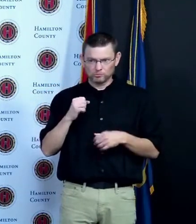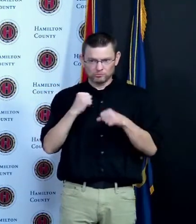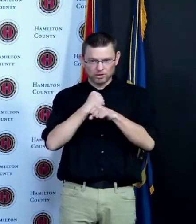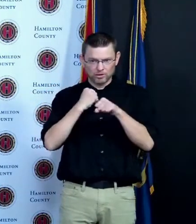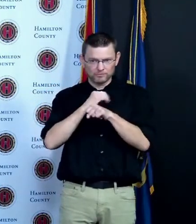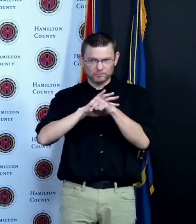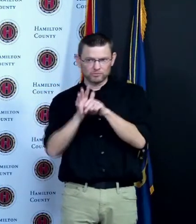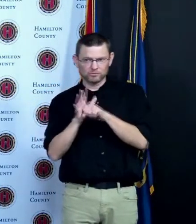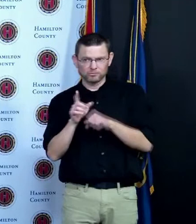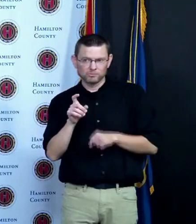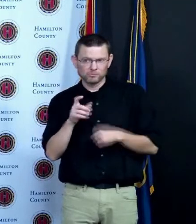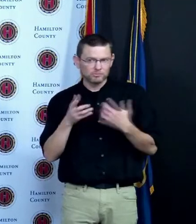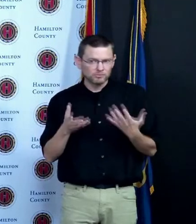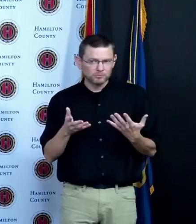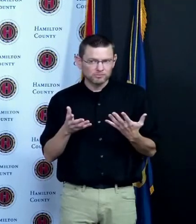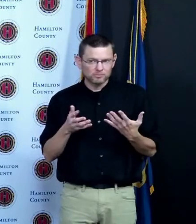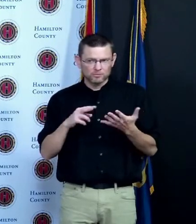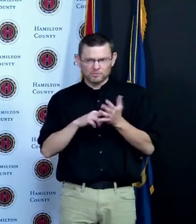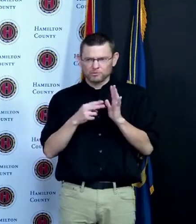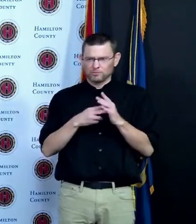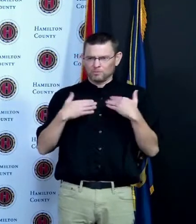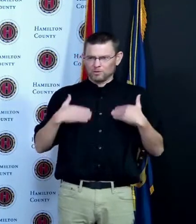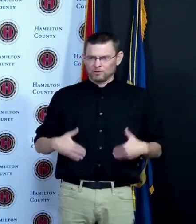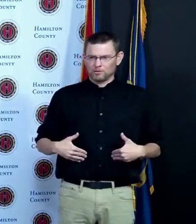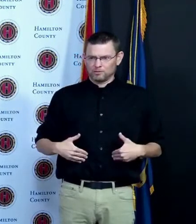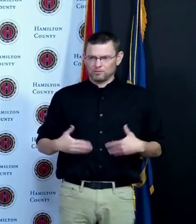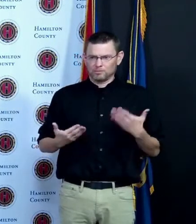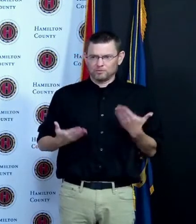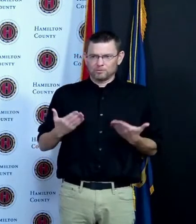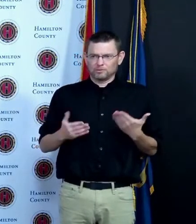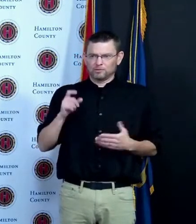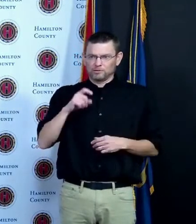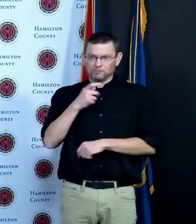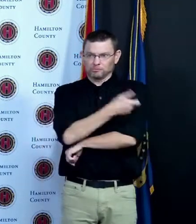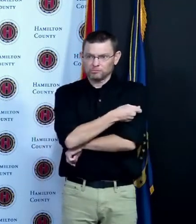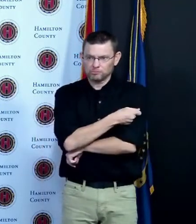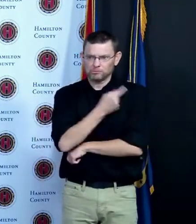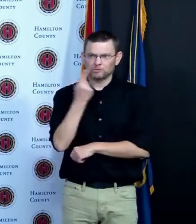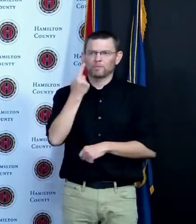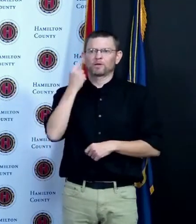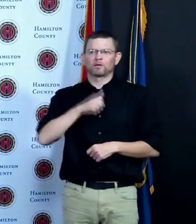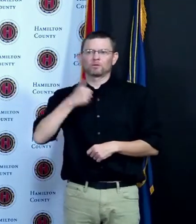there's actually a vaccine reporting system it's called v-a-e-r-s and anyone who has a negative